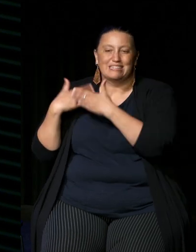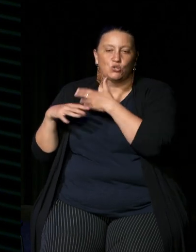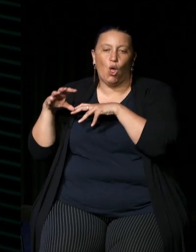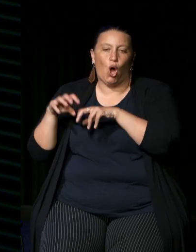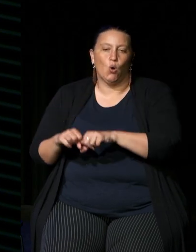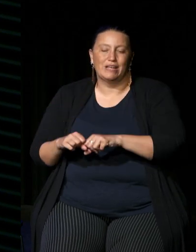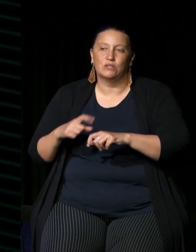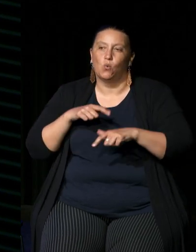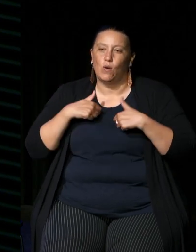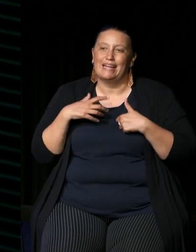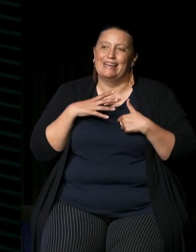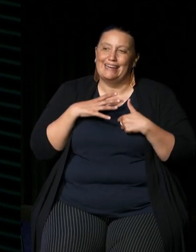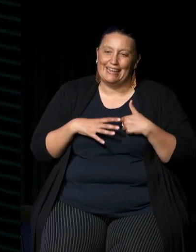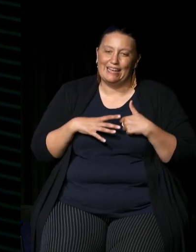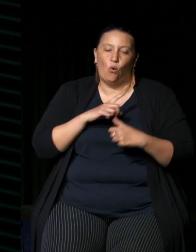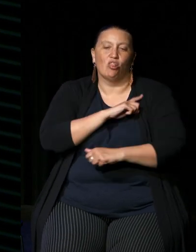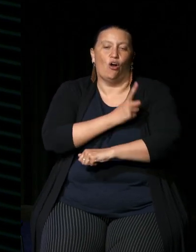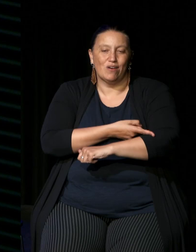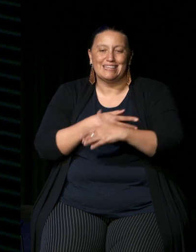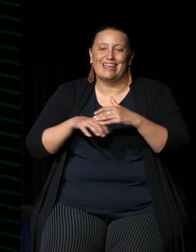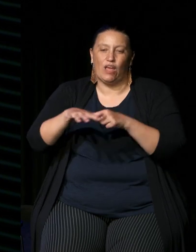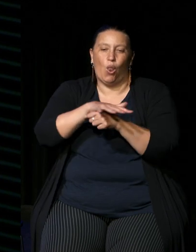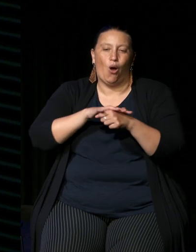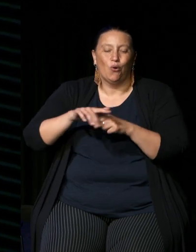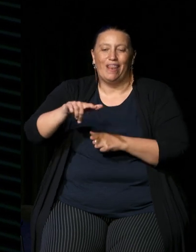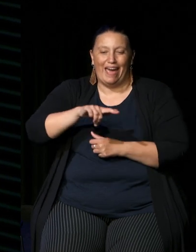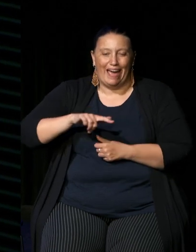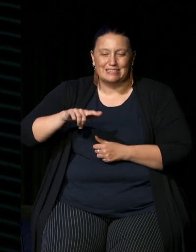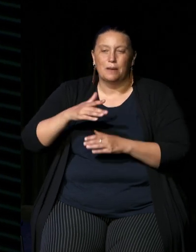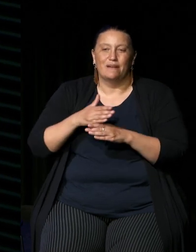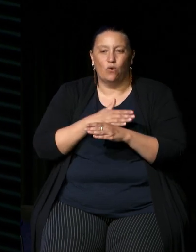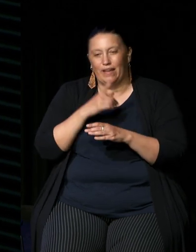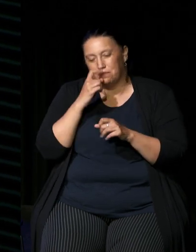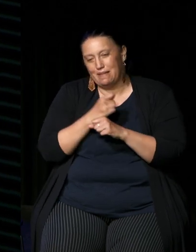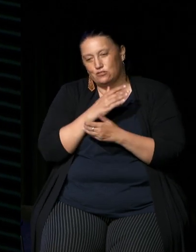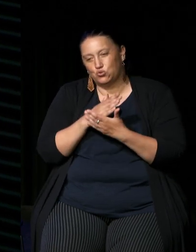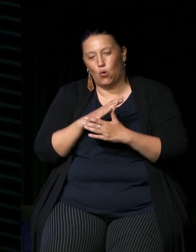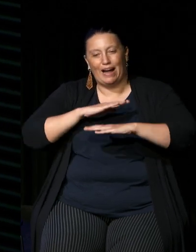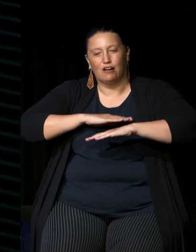and need Authority in their local lands to make sure country is well because when country is